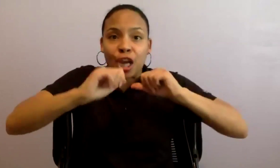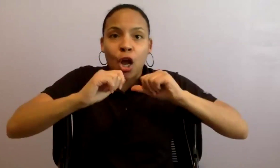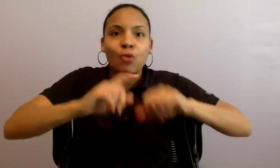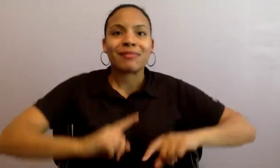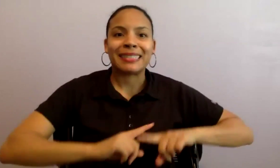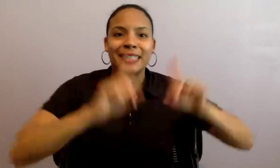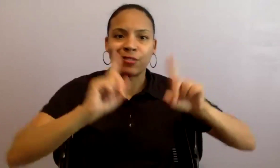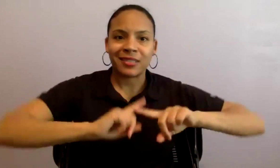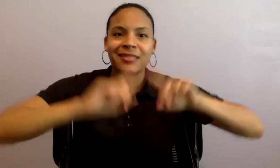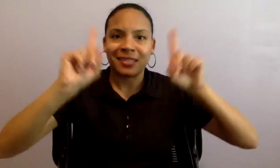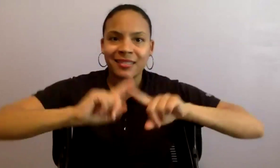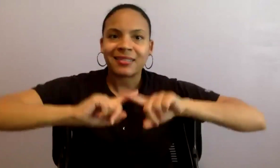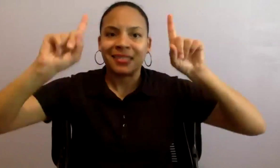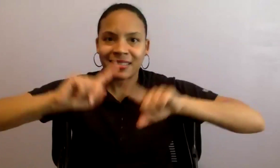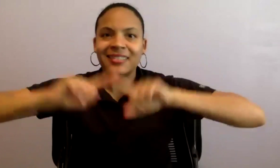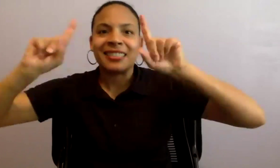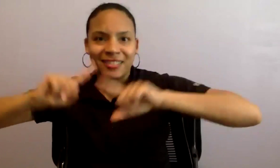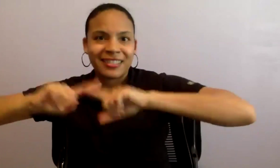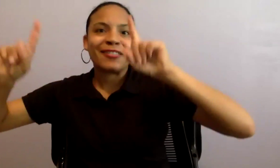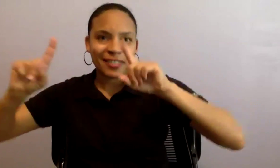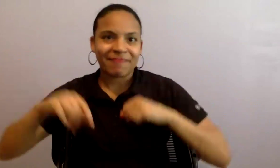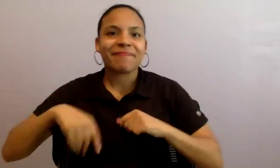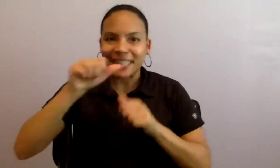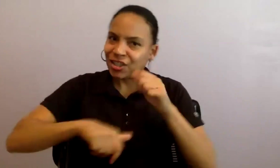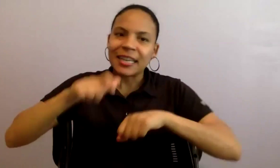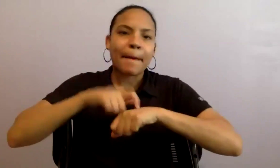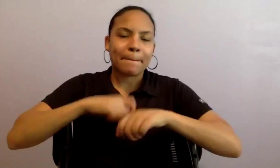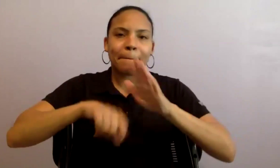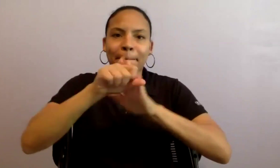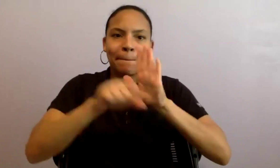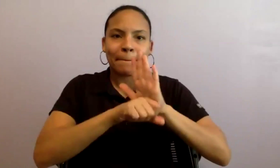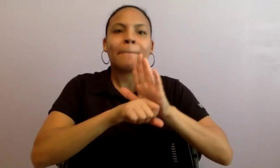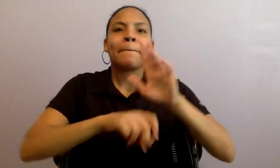other hand, we have funded traditional style projects where they have a set, an ensemble,